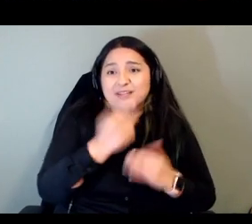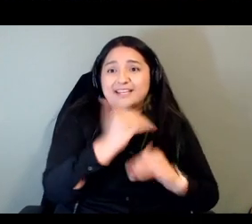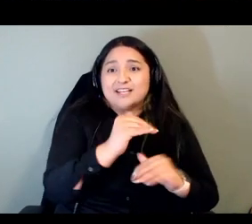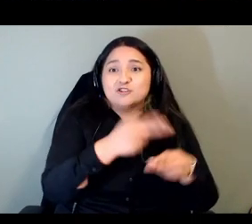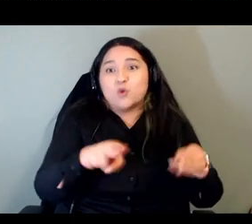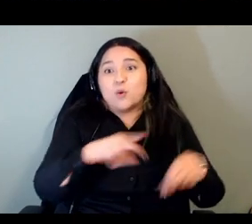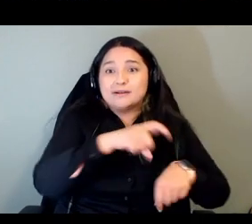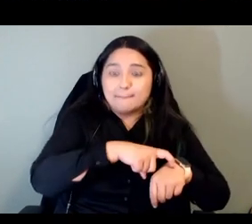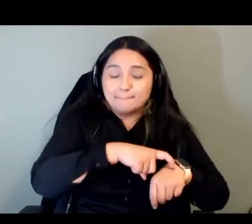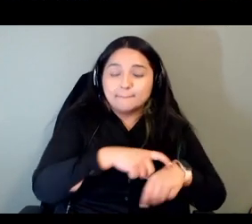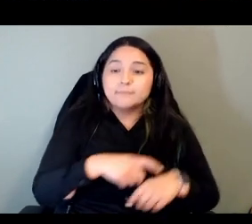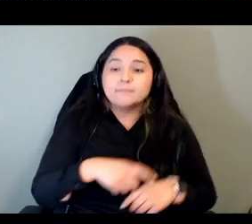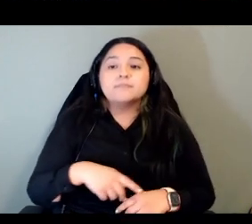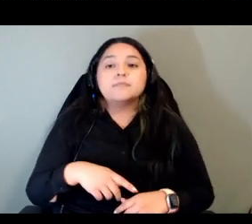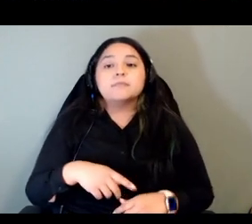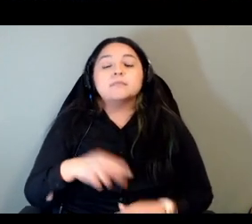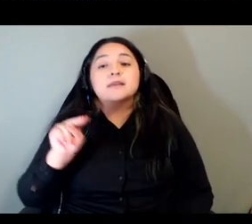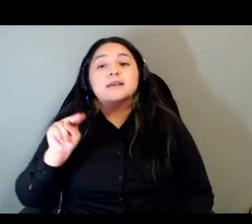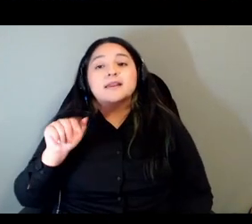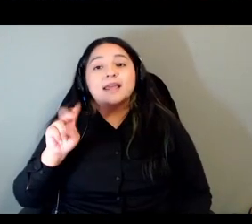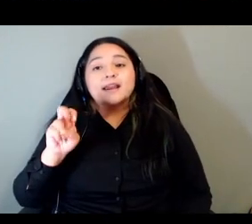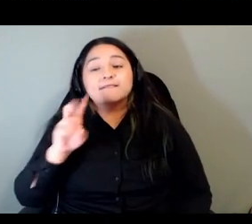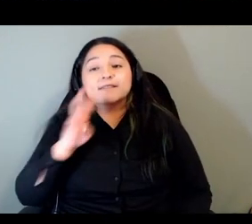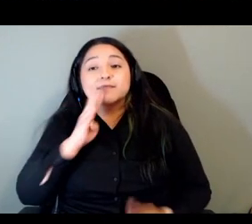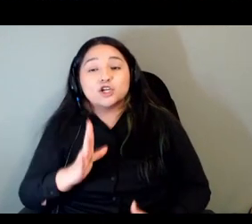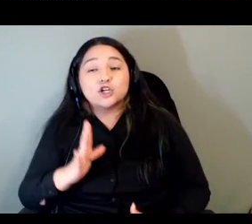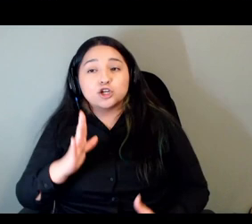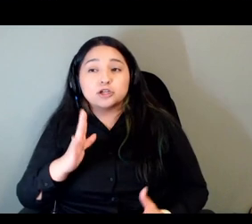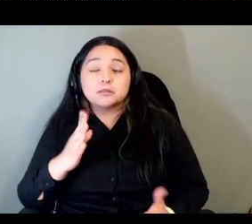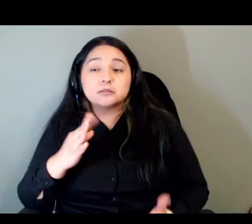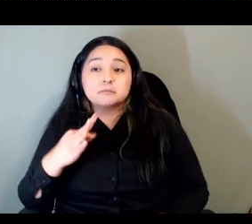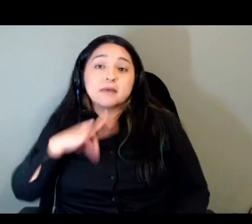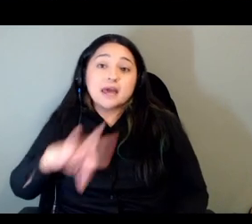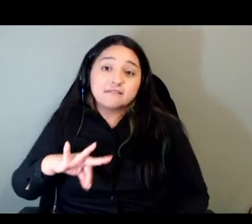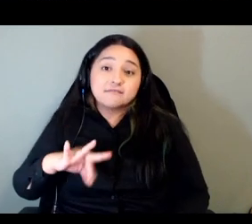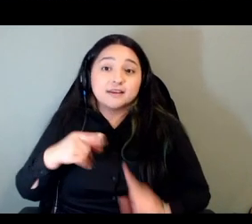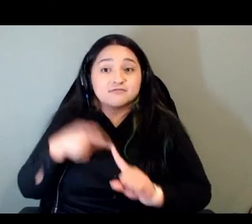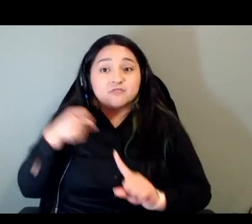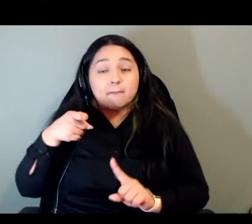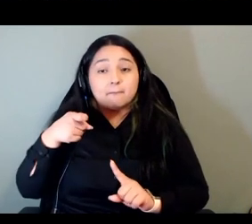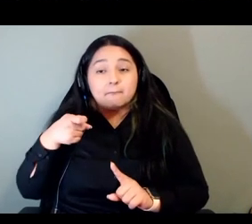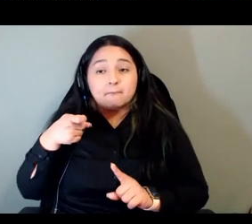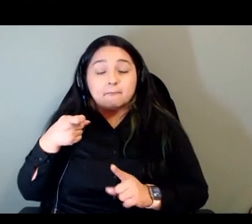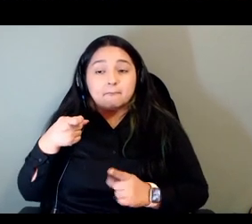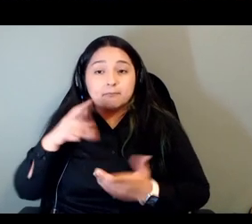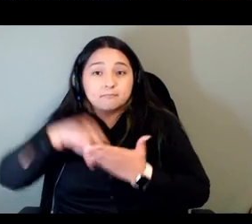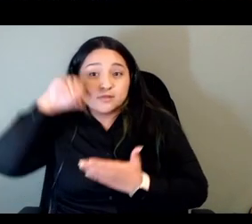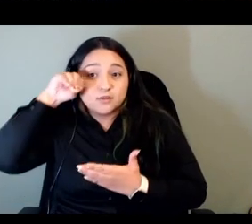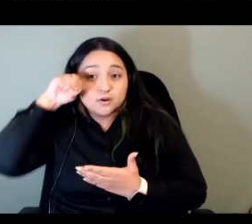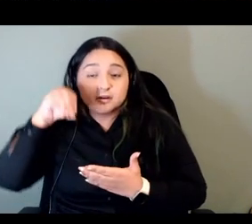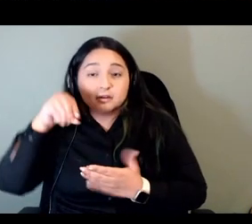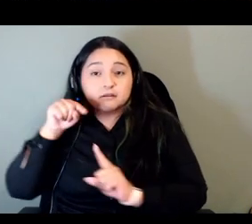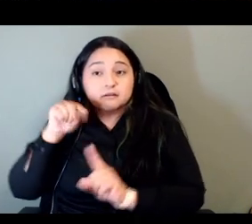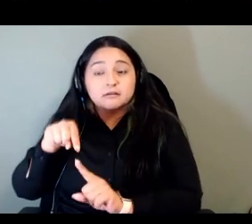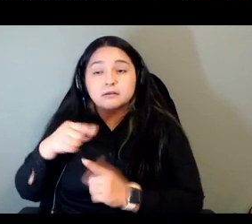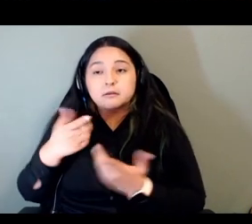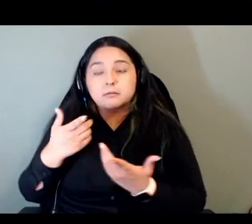the benefits for native speakers at least in my experience there's a real there's just